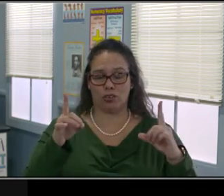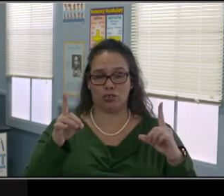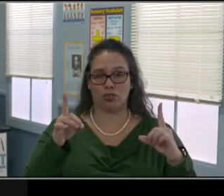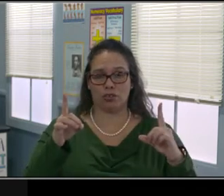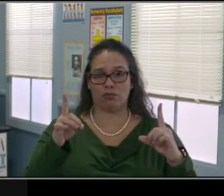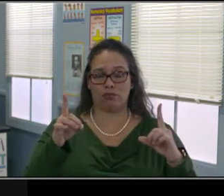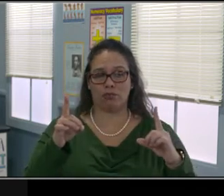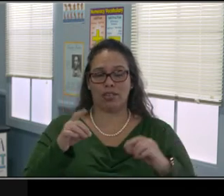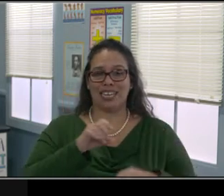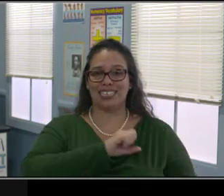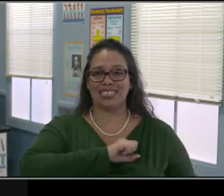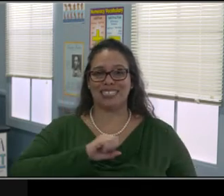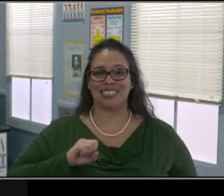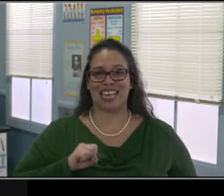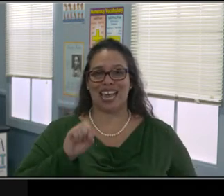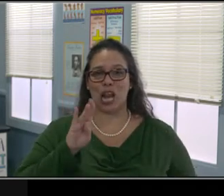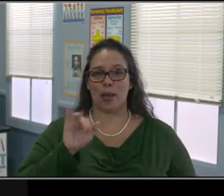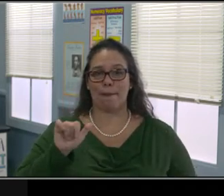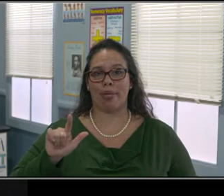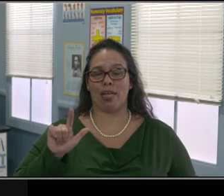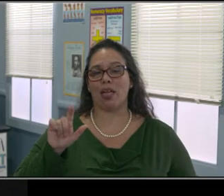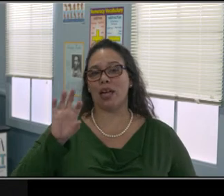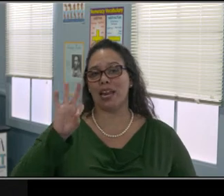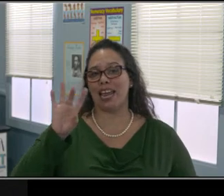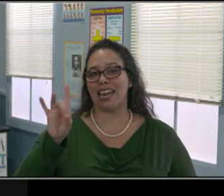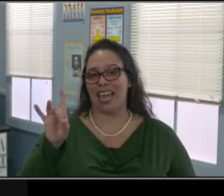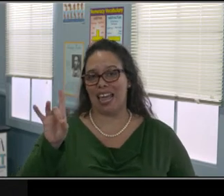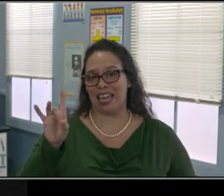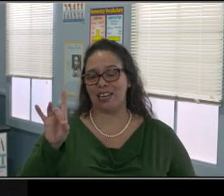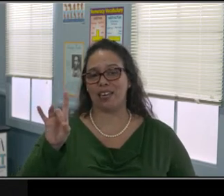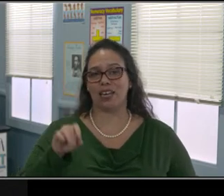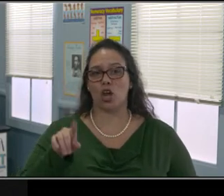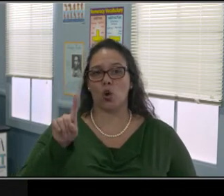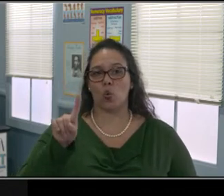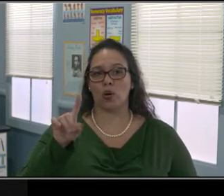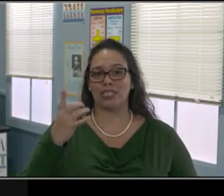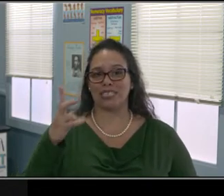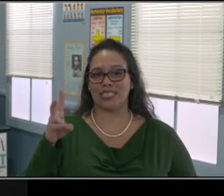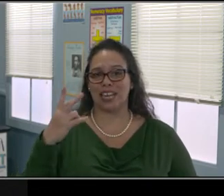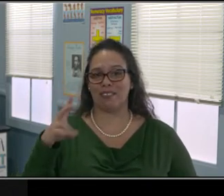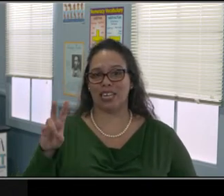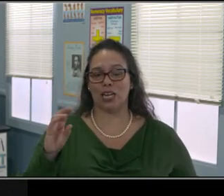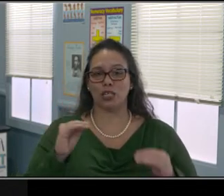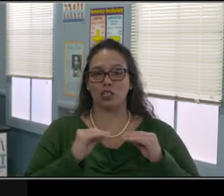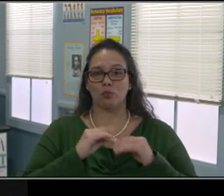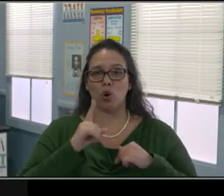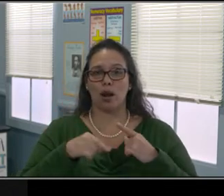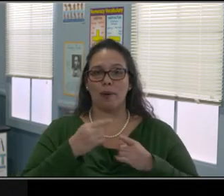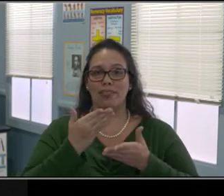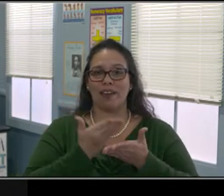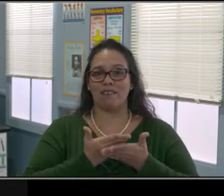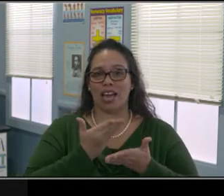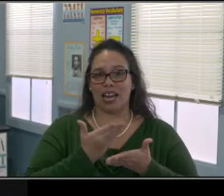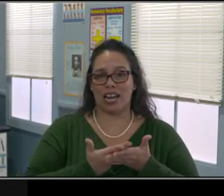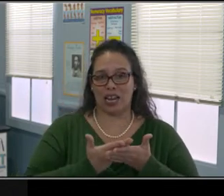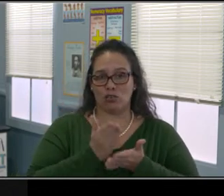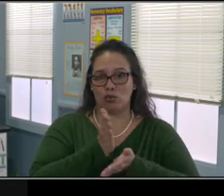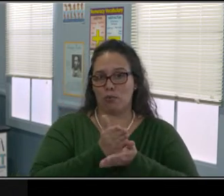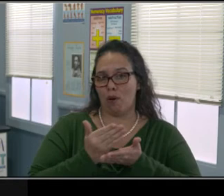But basically 12.5% of kids in public school, have been going through a rough time. I'm not talking about the teachers.